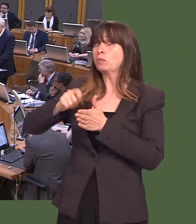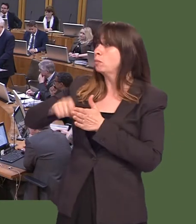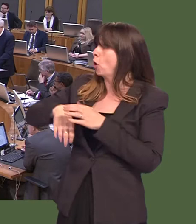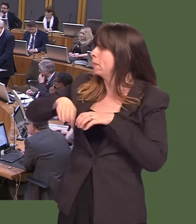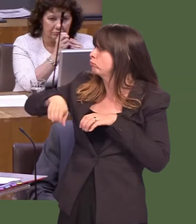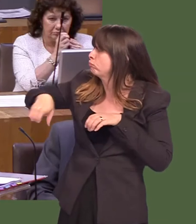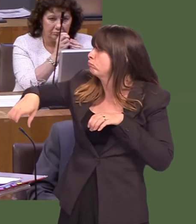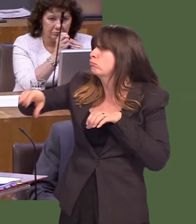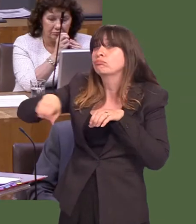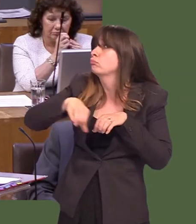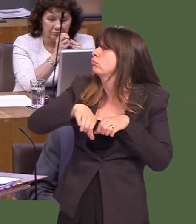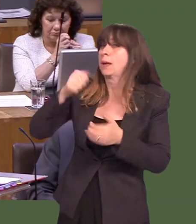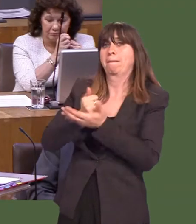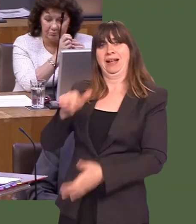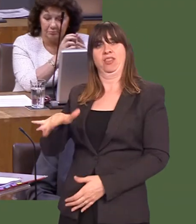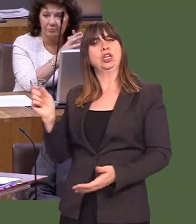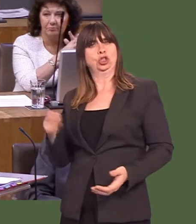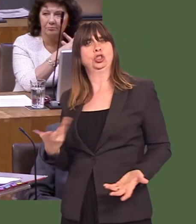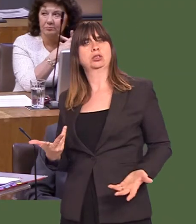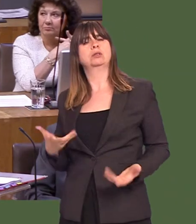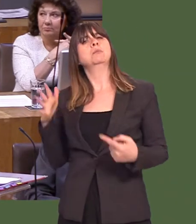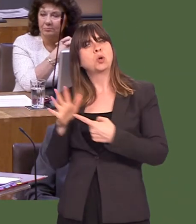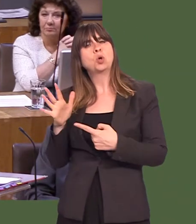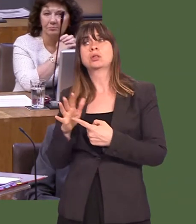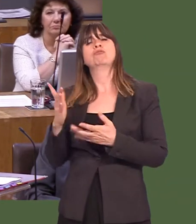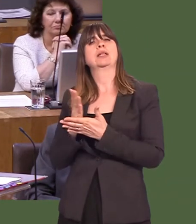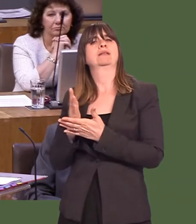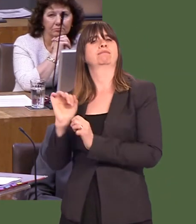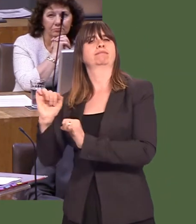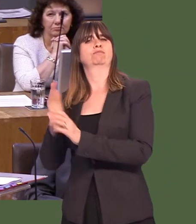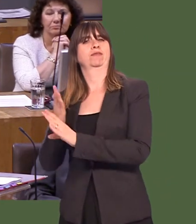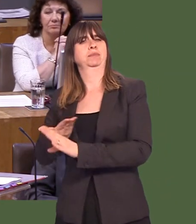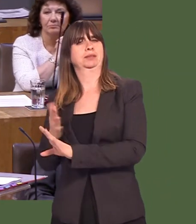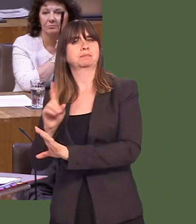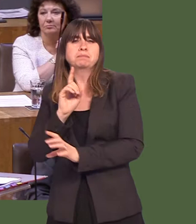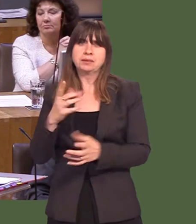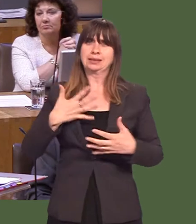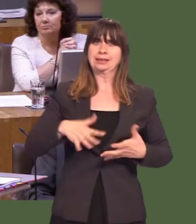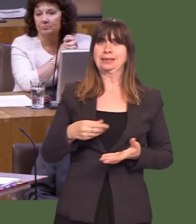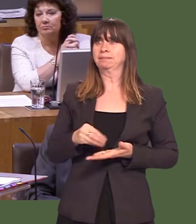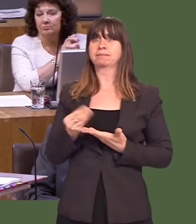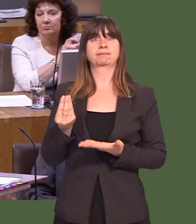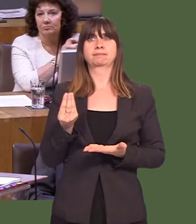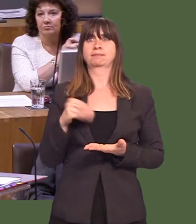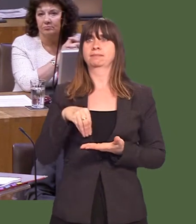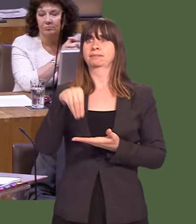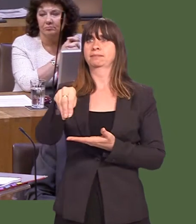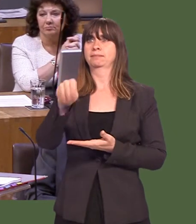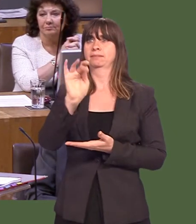shopping centres, but these are ultimately matters for the banks. But it is important that businesses and customers have the ability to pay in money and make